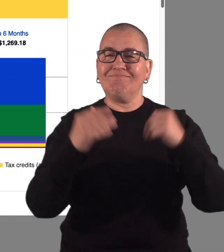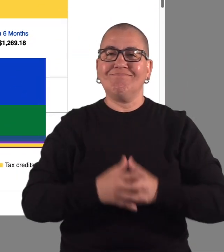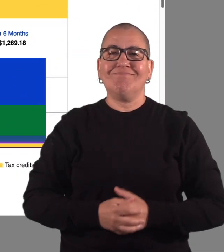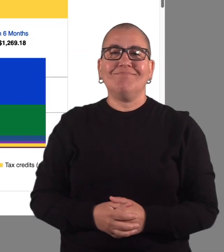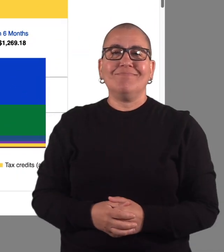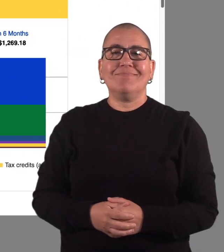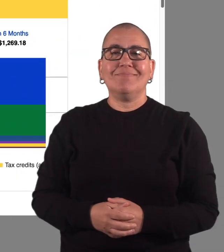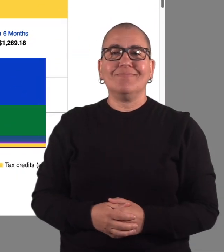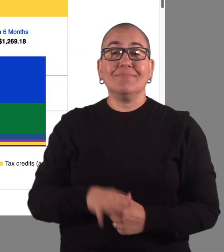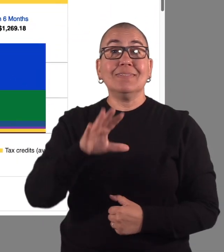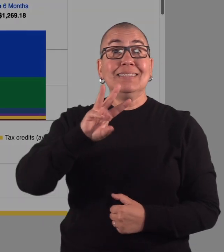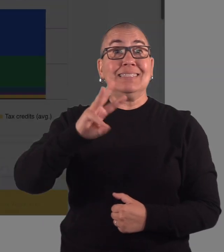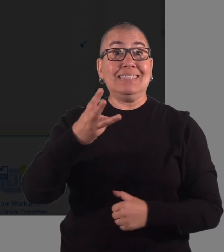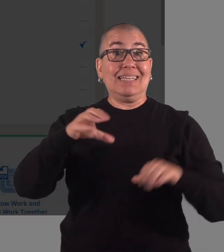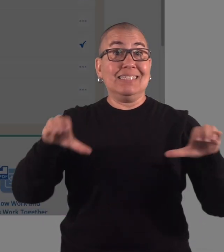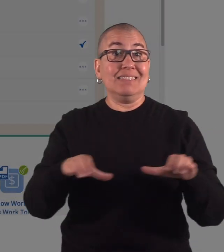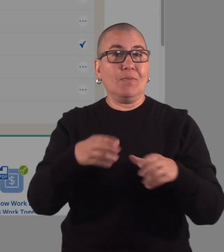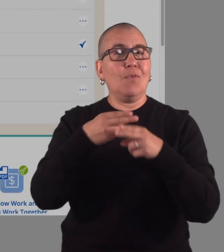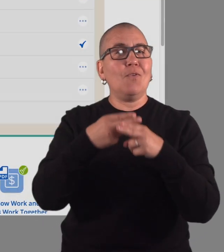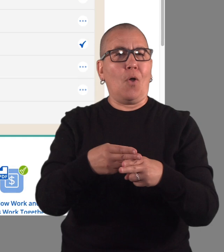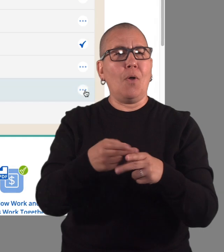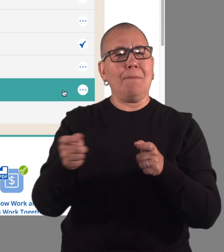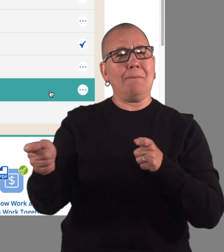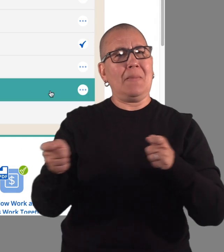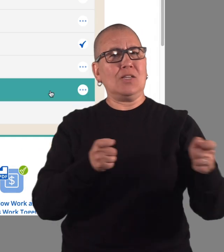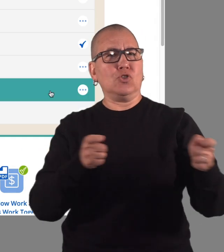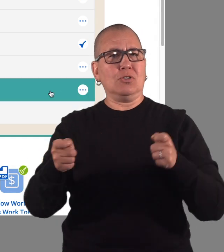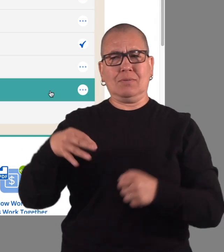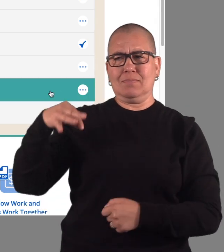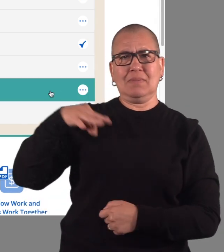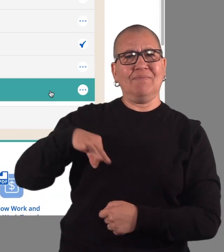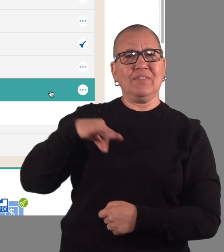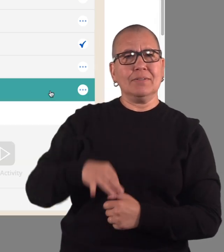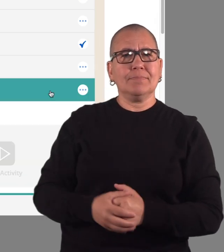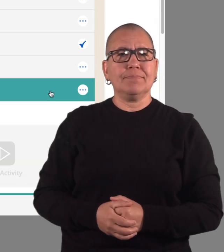The sixth activity is called Manage Benefits.